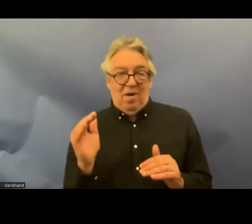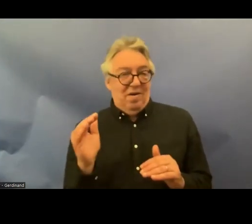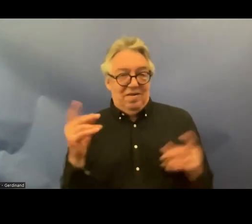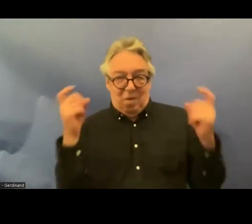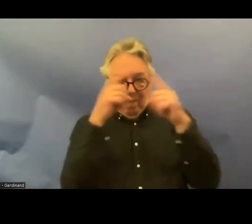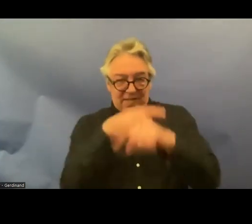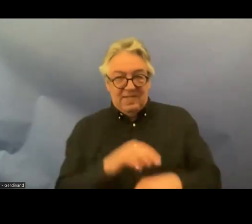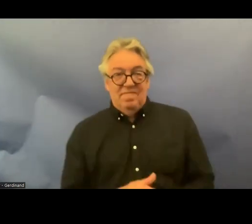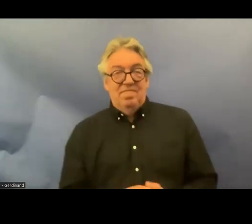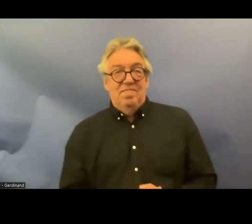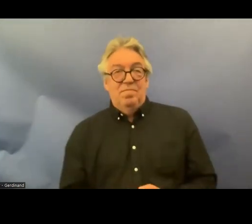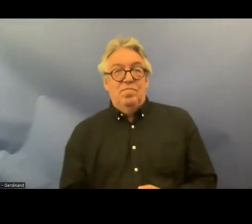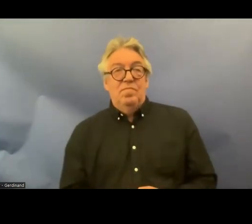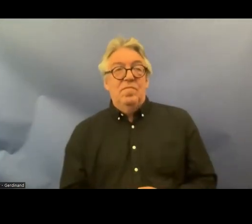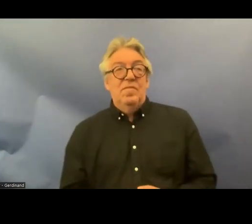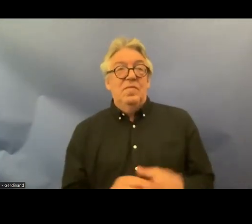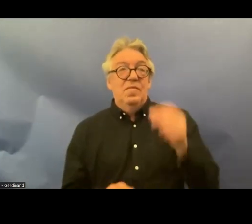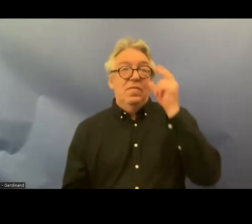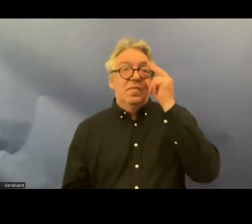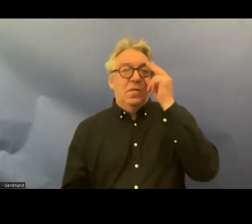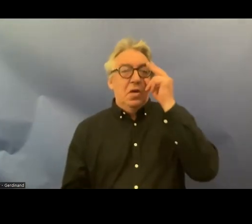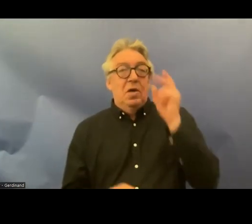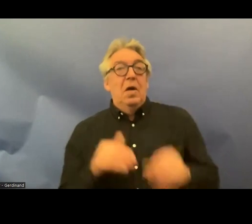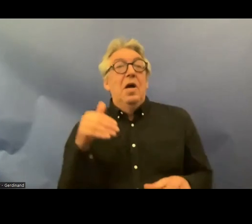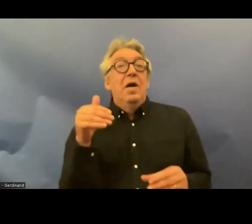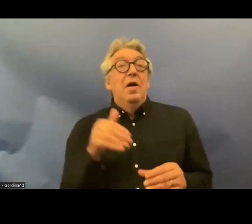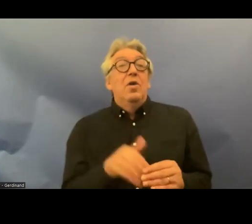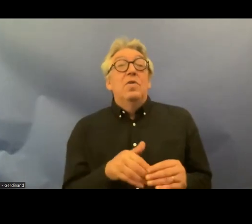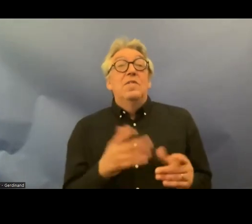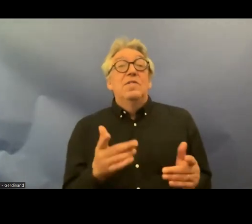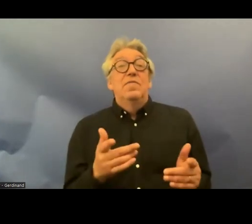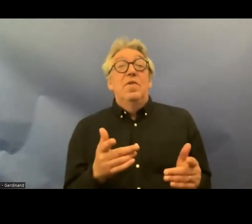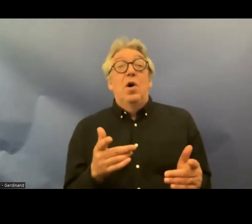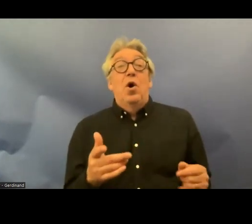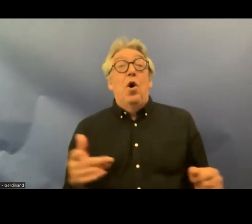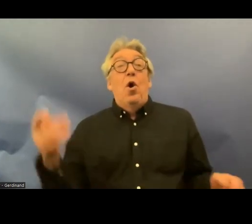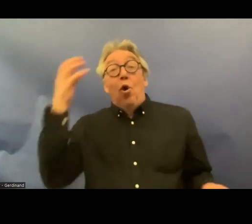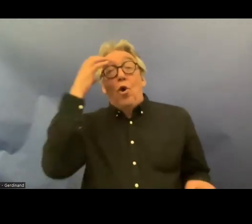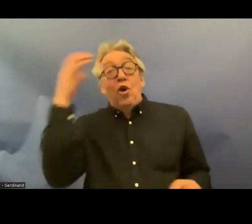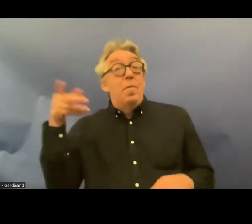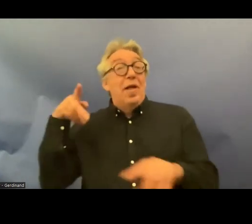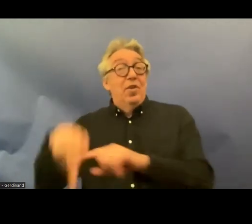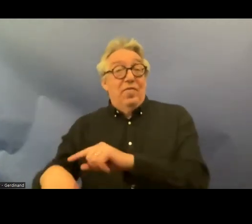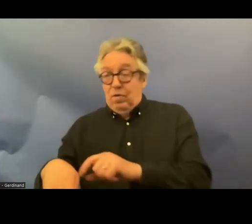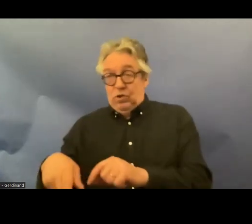against government interference it contains uh many social rights uh that